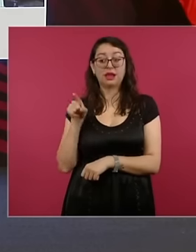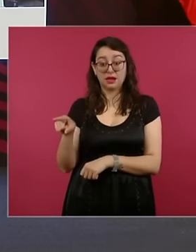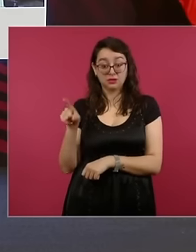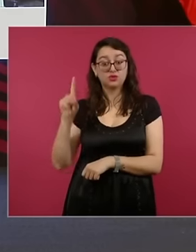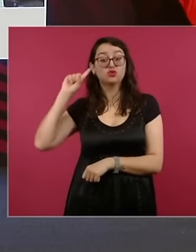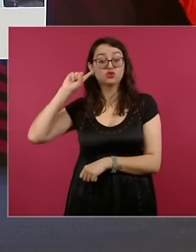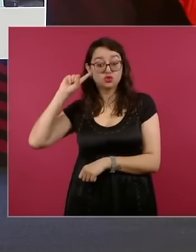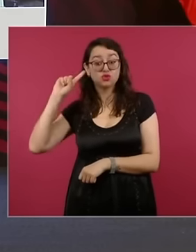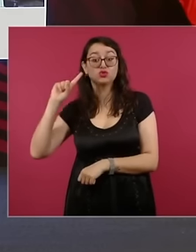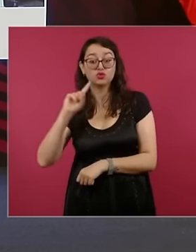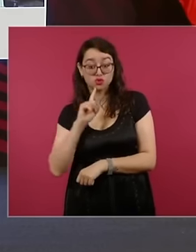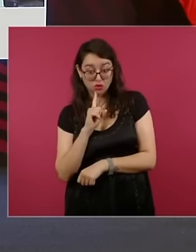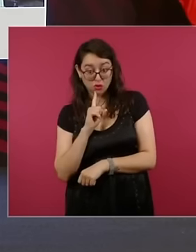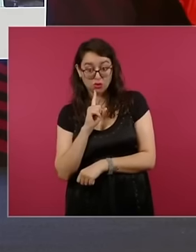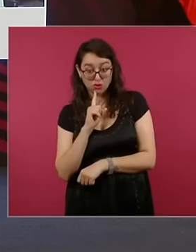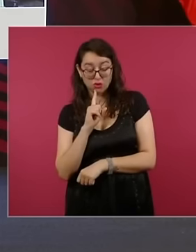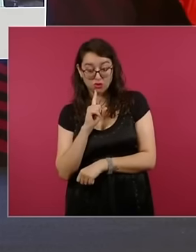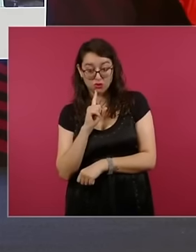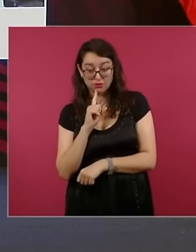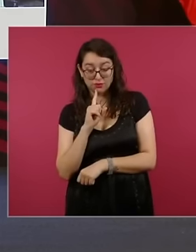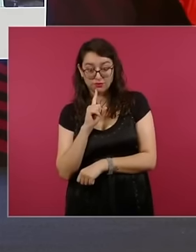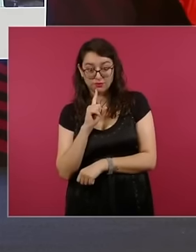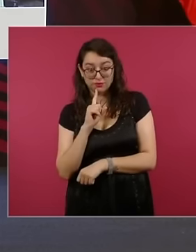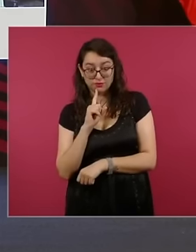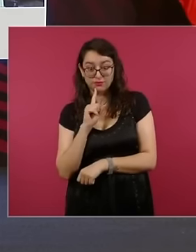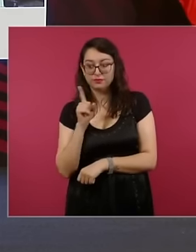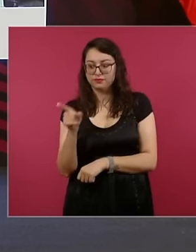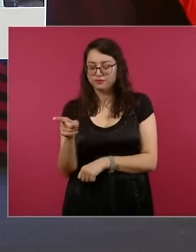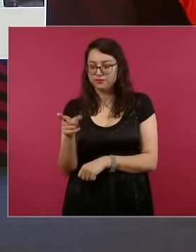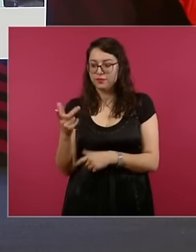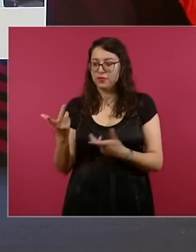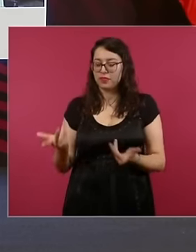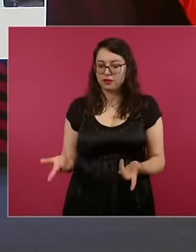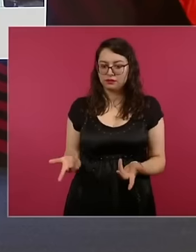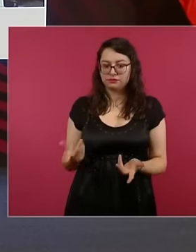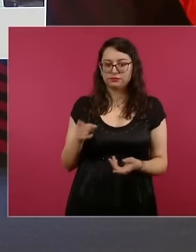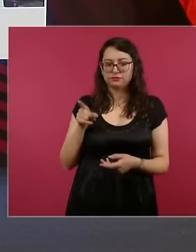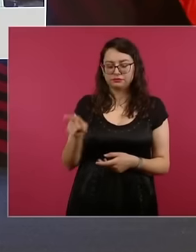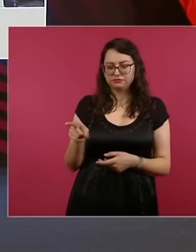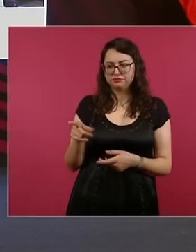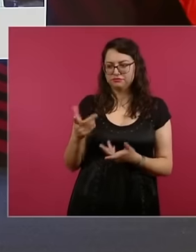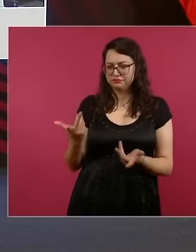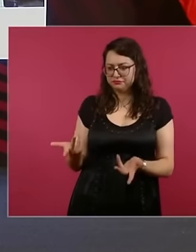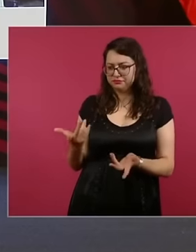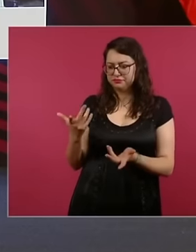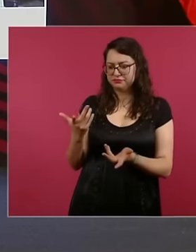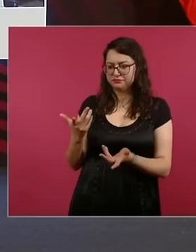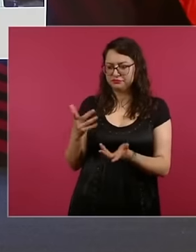as a friendship he gave him money to cure his deafness, he financed that cure,